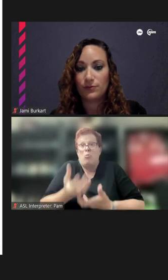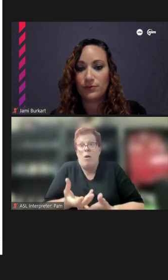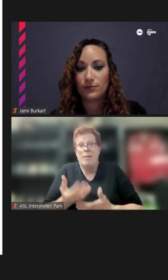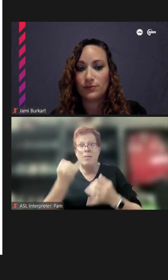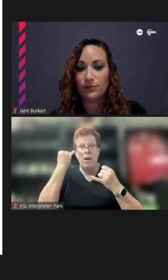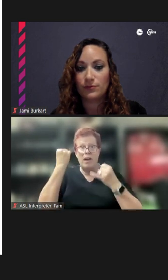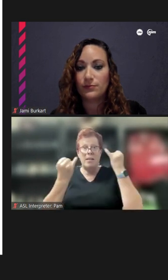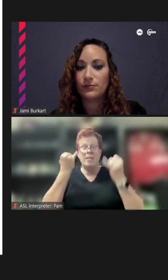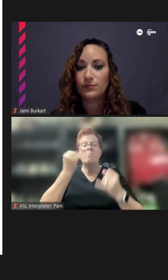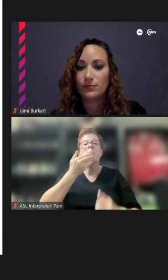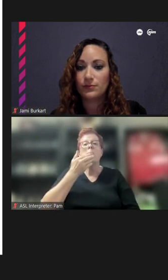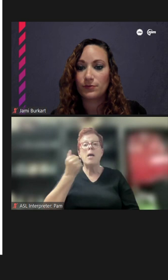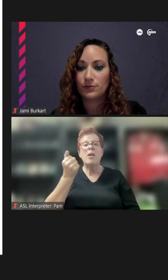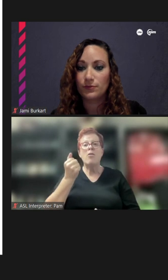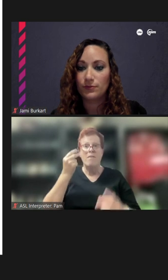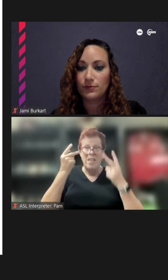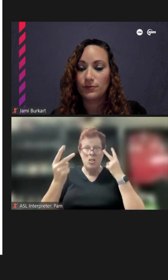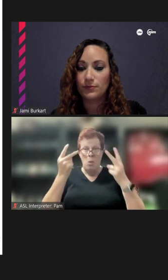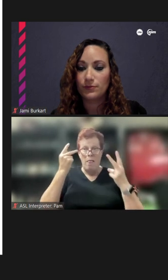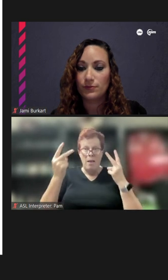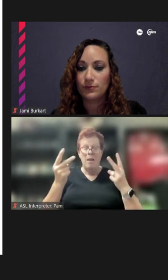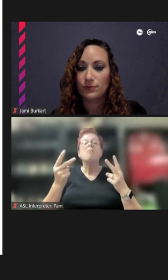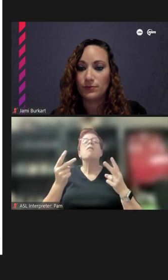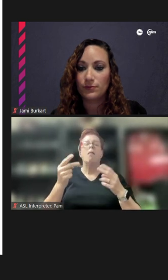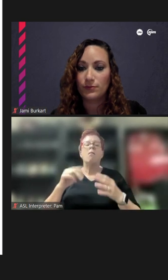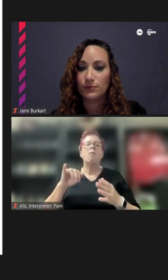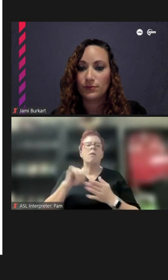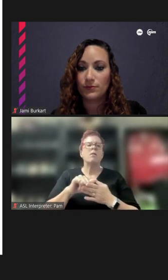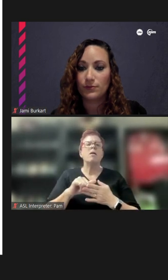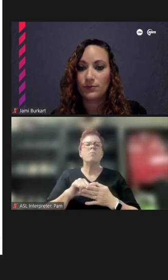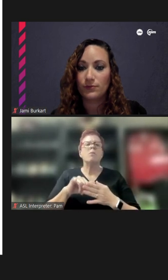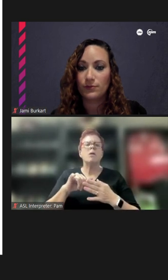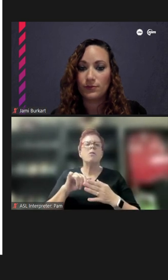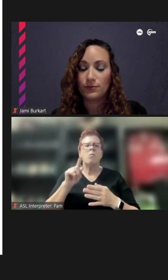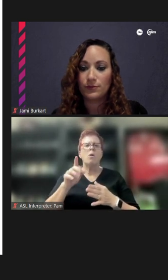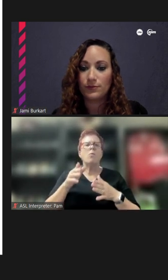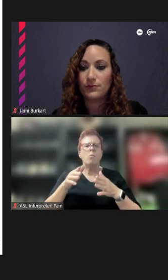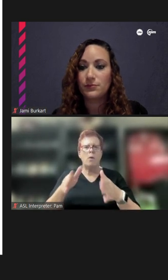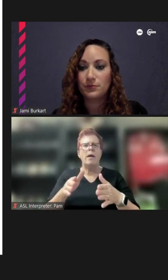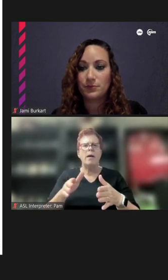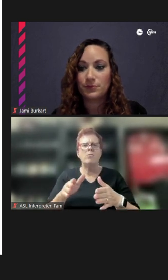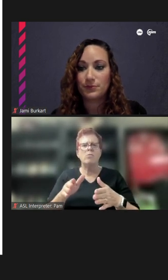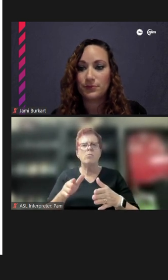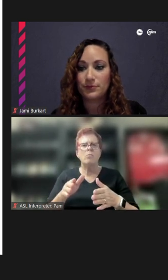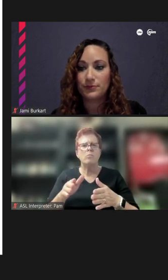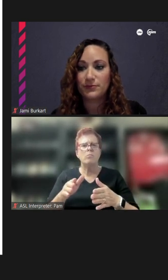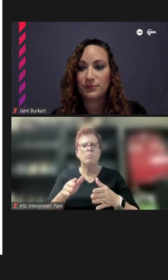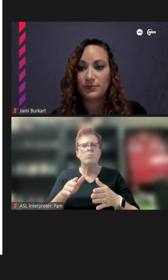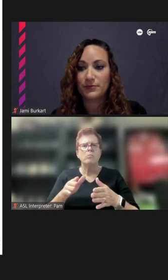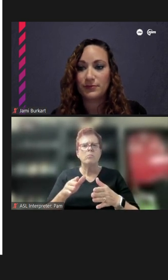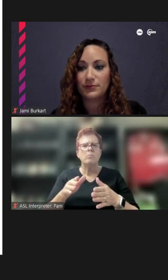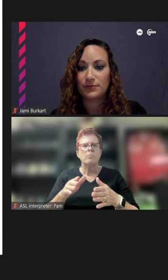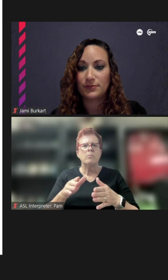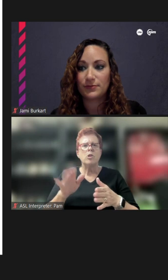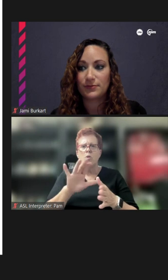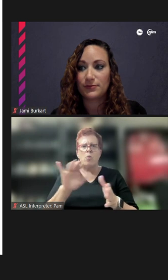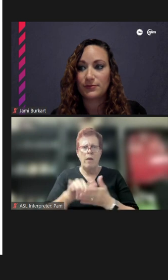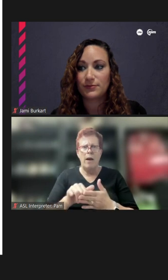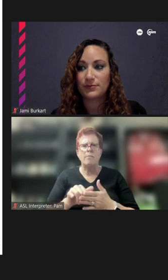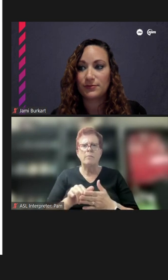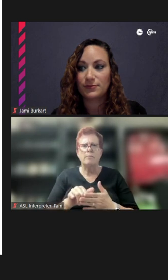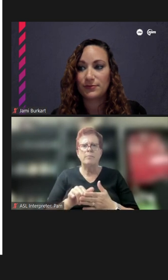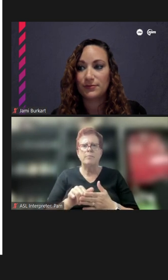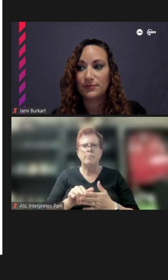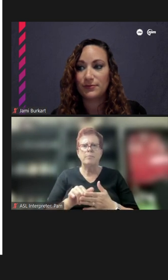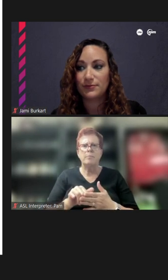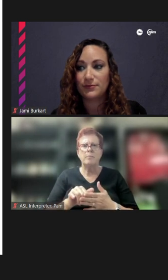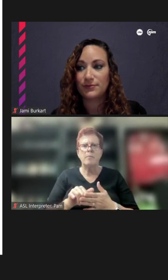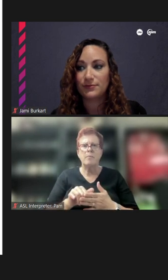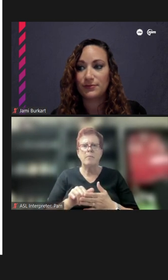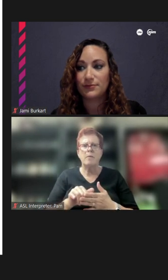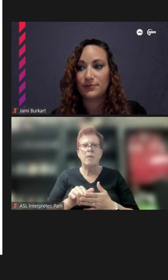better visually, that would be one way to to do so, so although Ink Factory is going to be